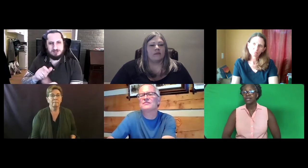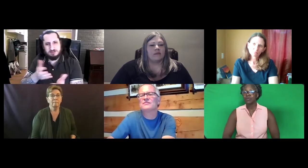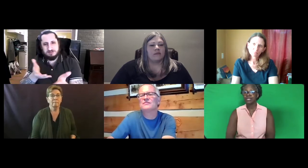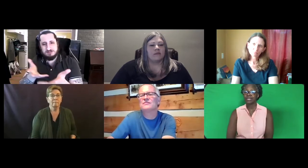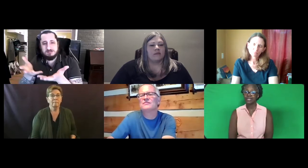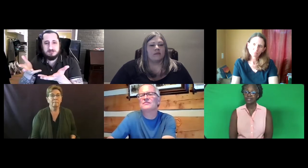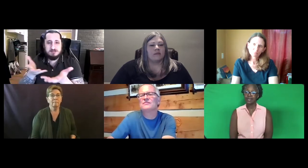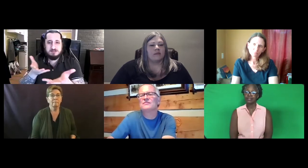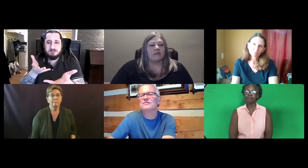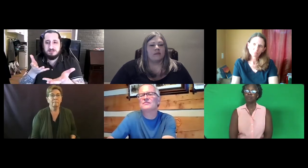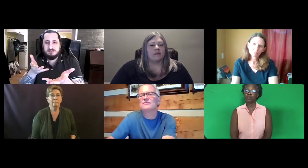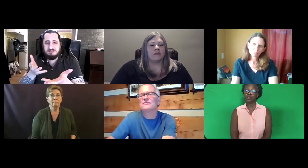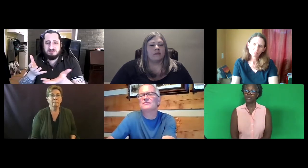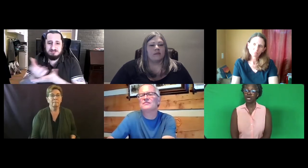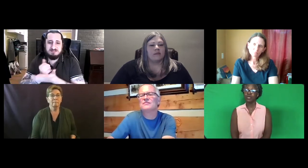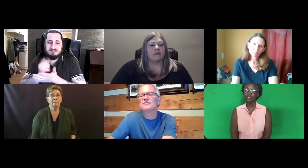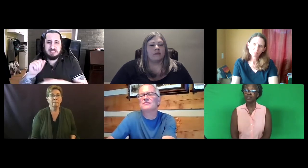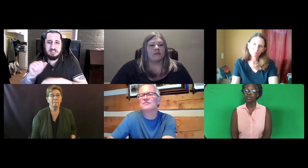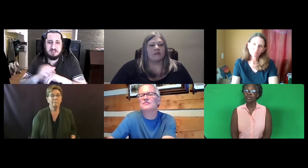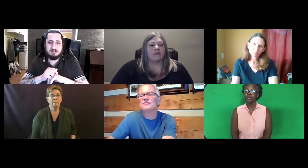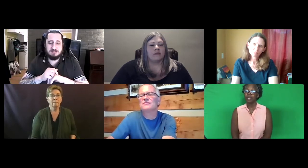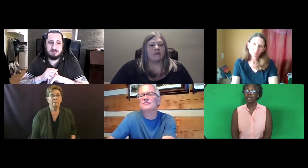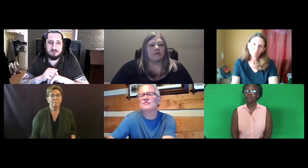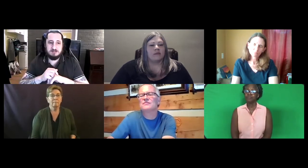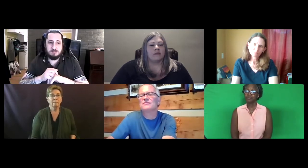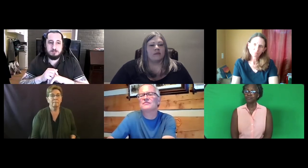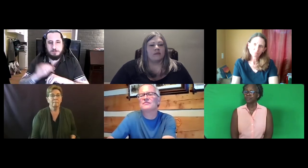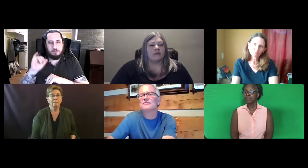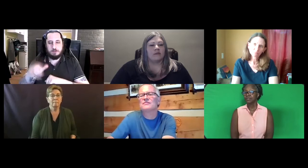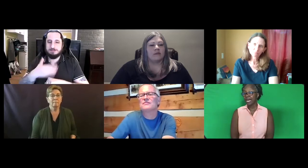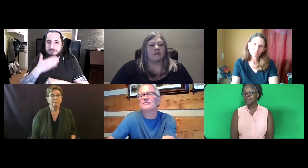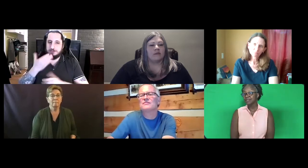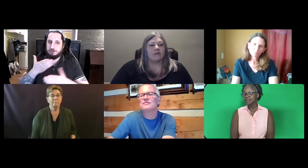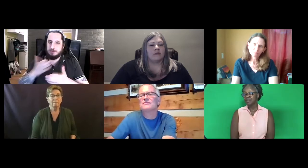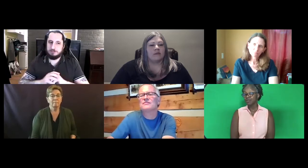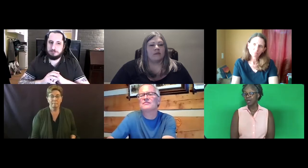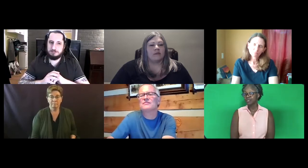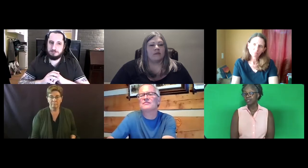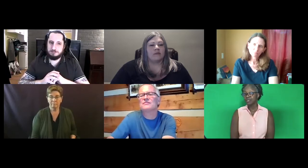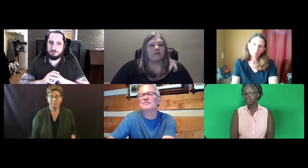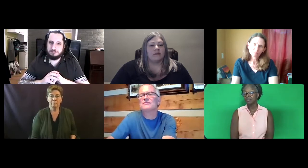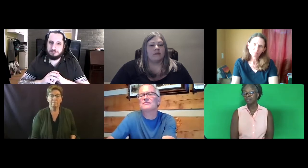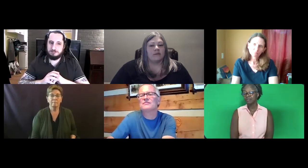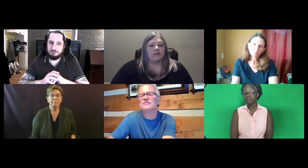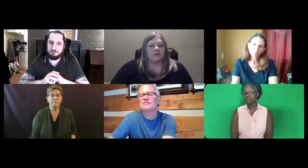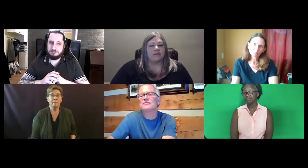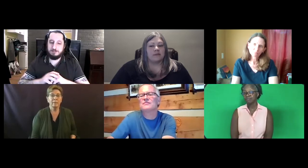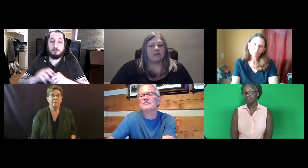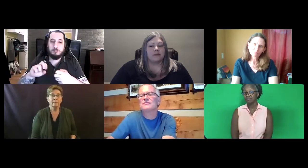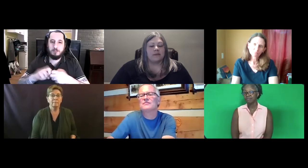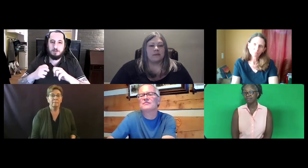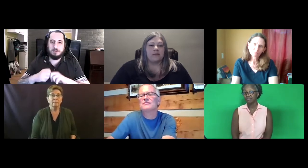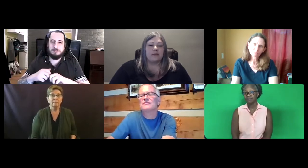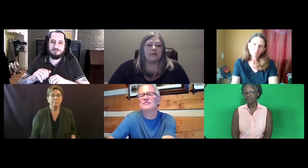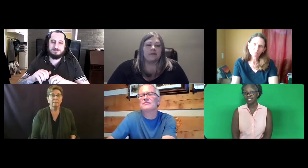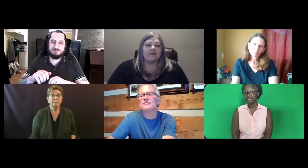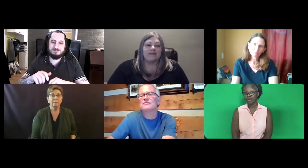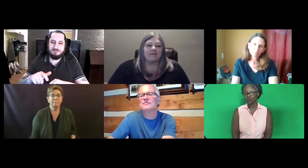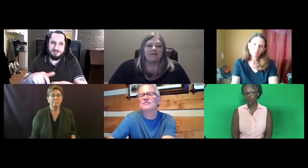We elected some people to talk with to ask their thoughts and that's the best way.